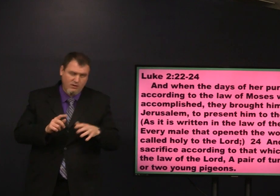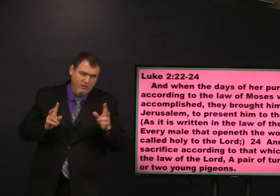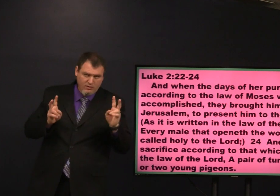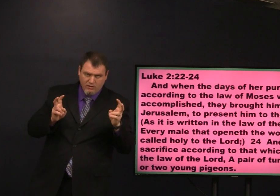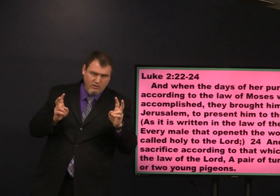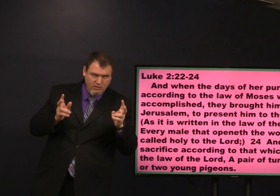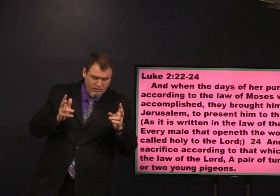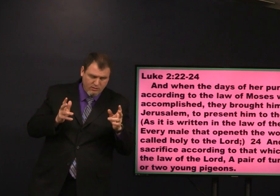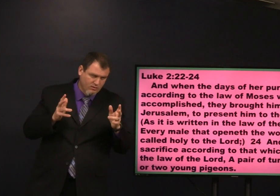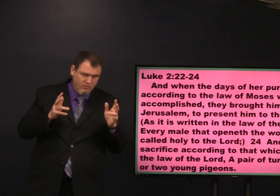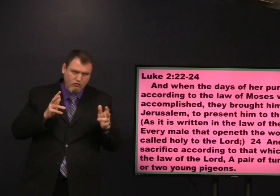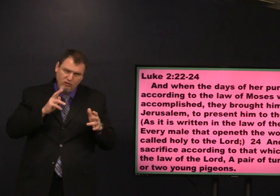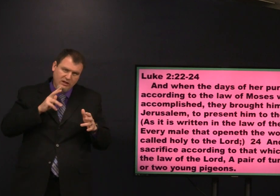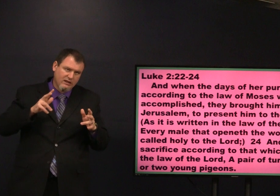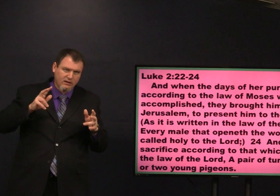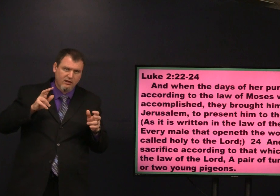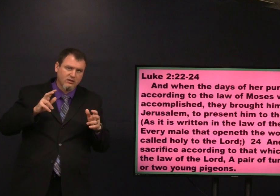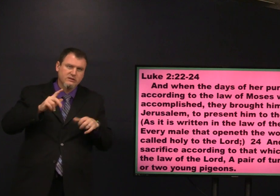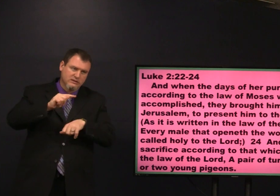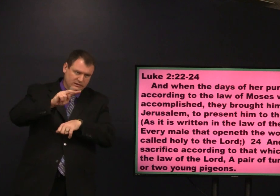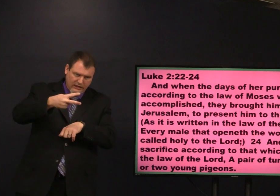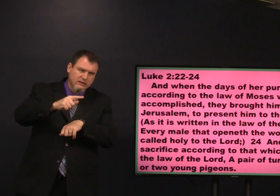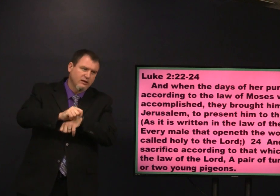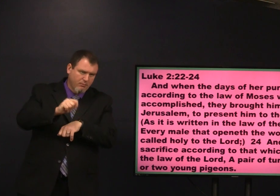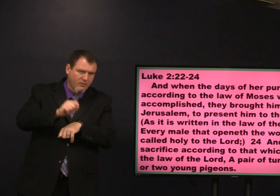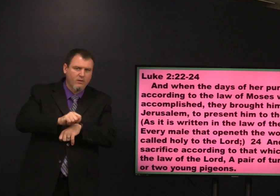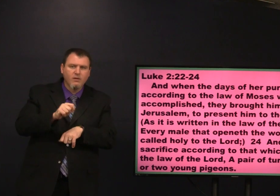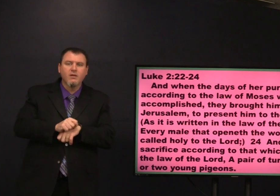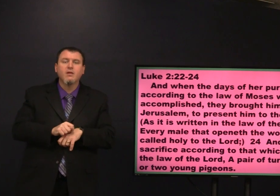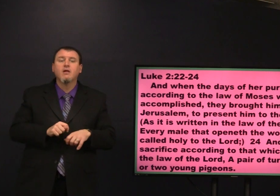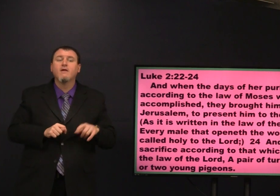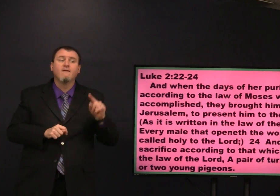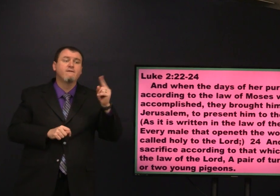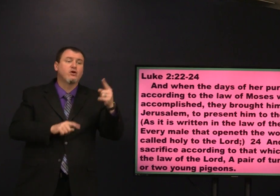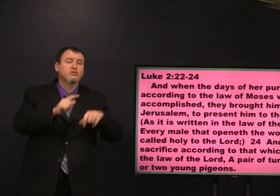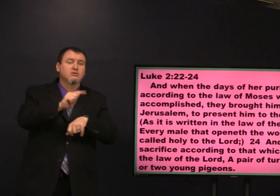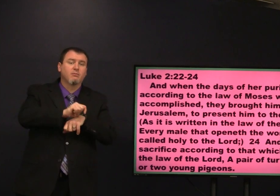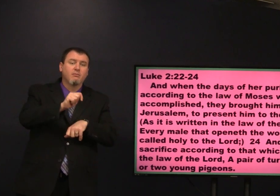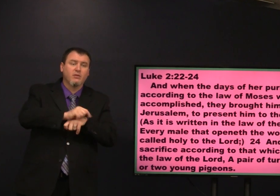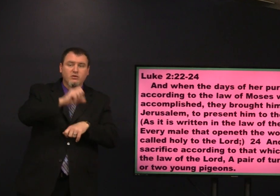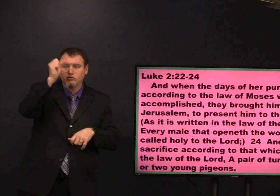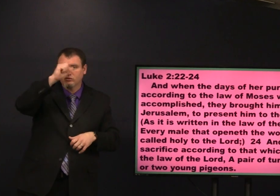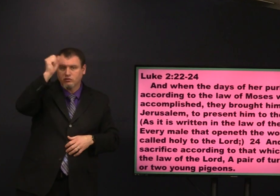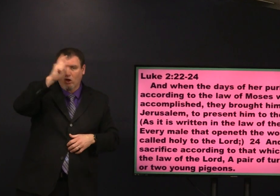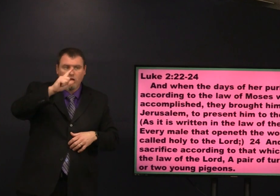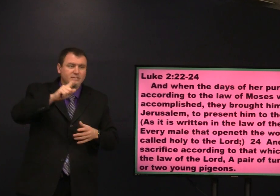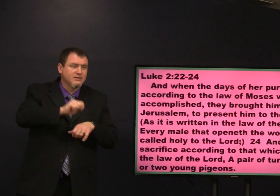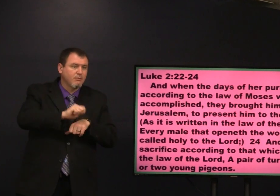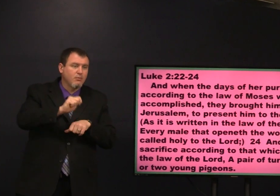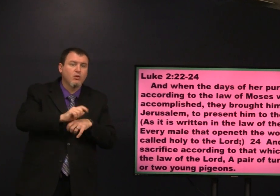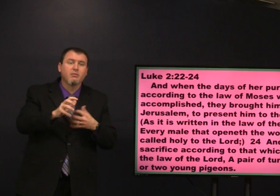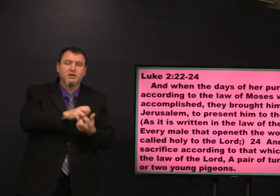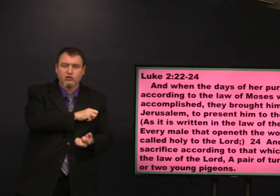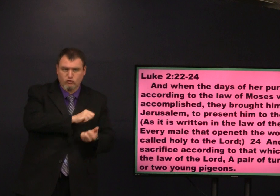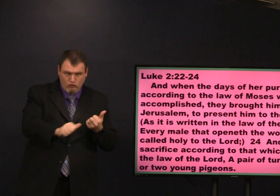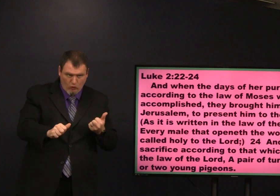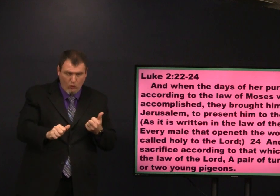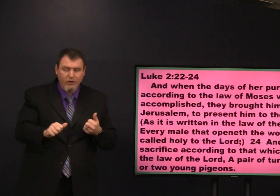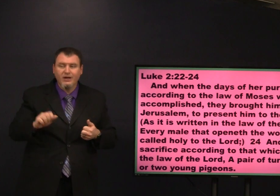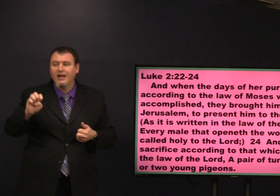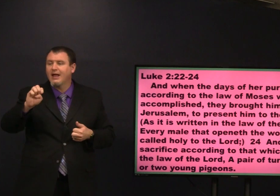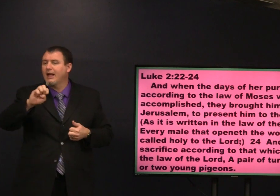by the time the second temple came around the first temple of Solomon was destroyed